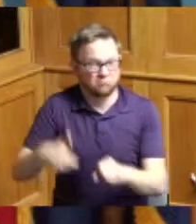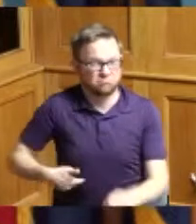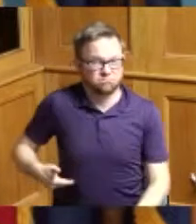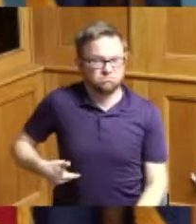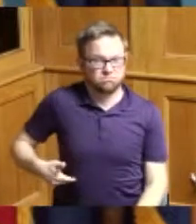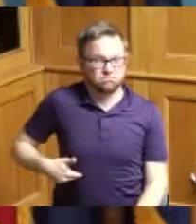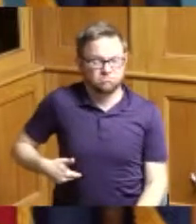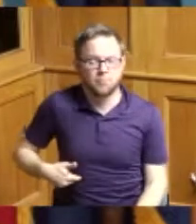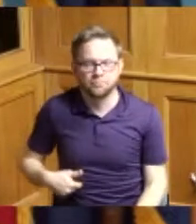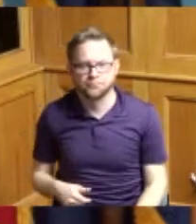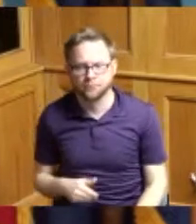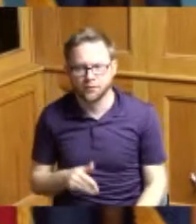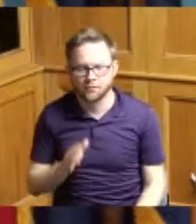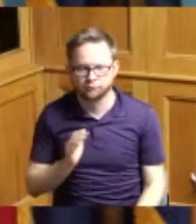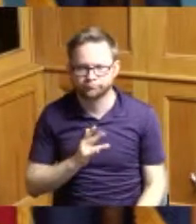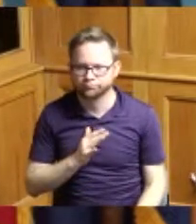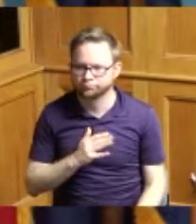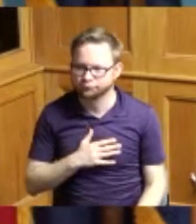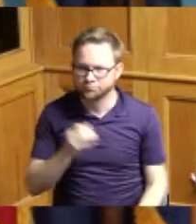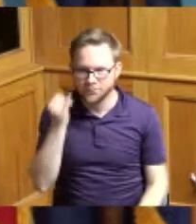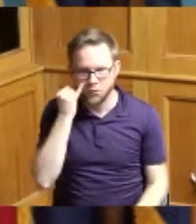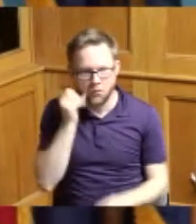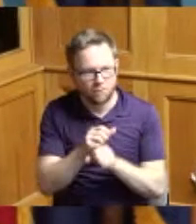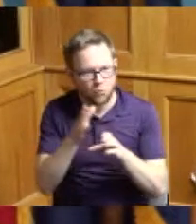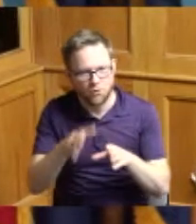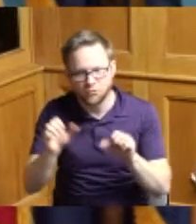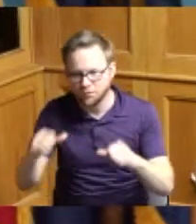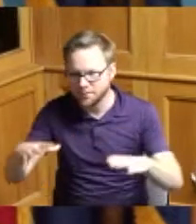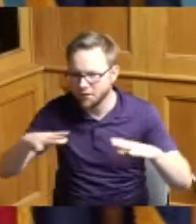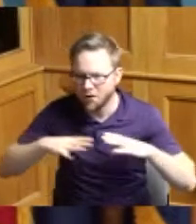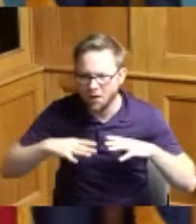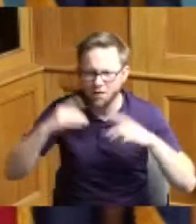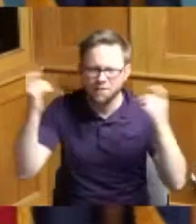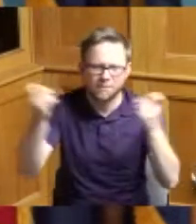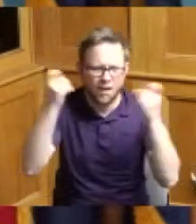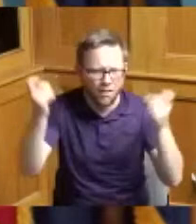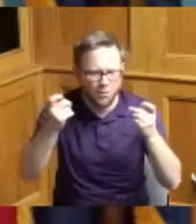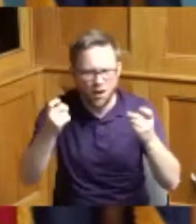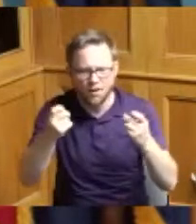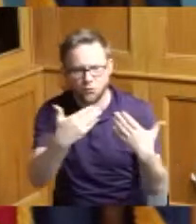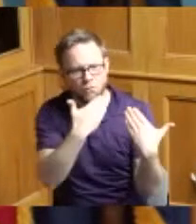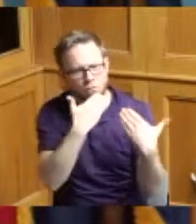have our workers be able to be off that day and have a thank you for what you already did